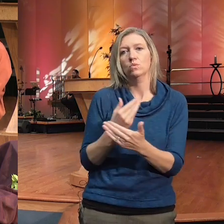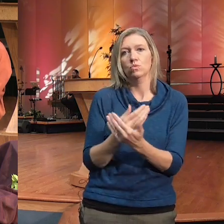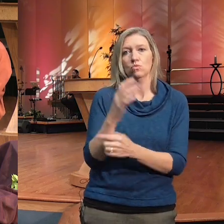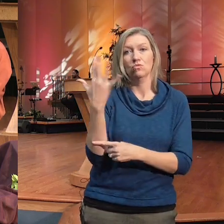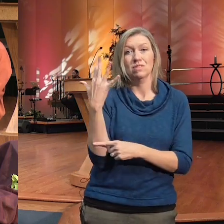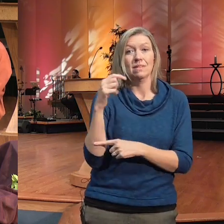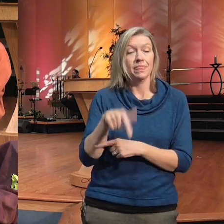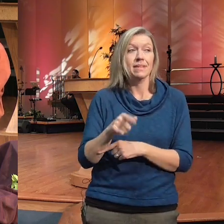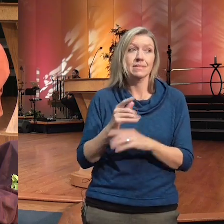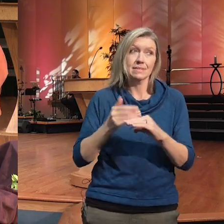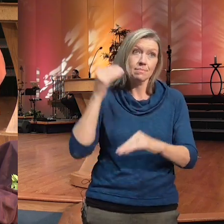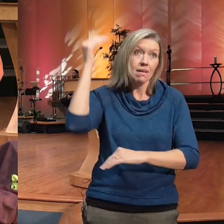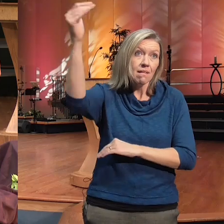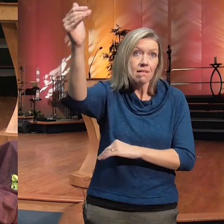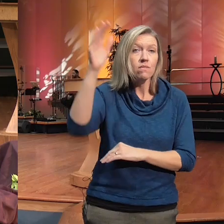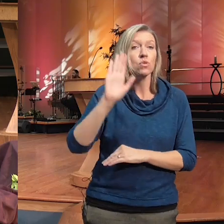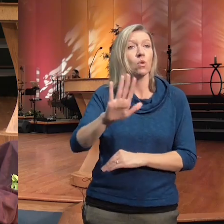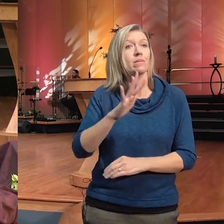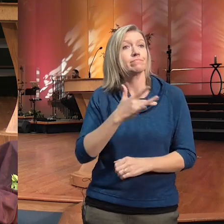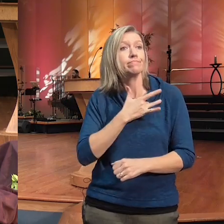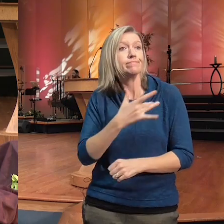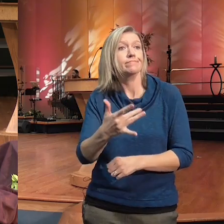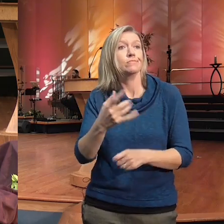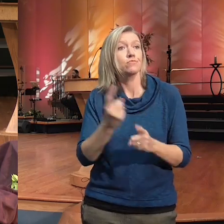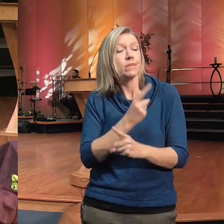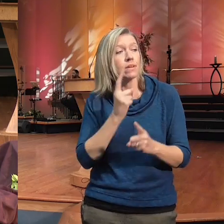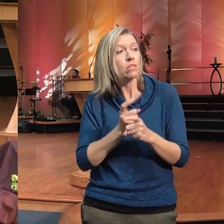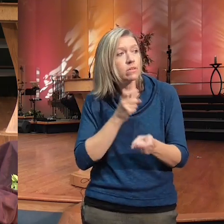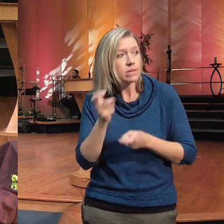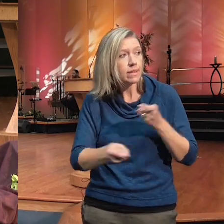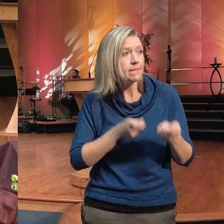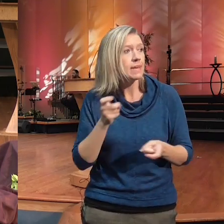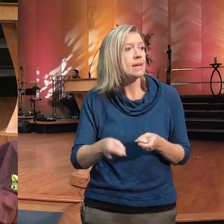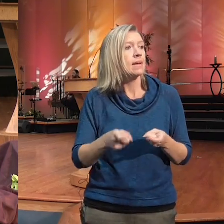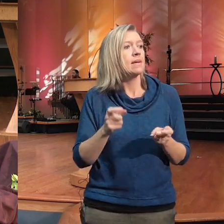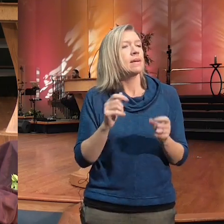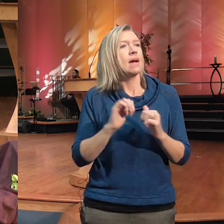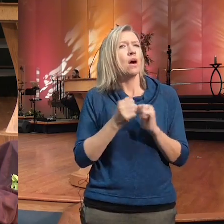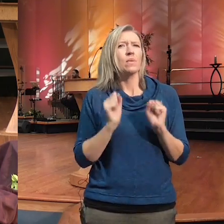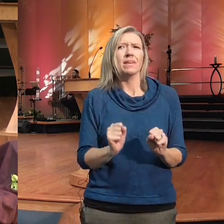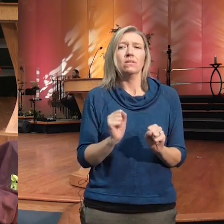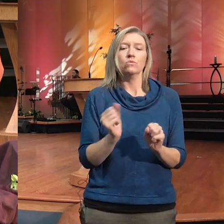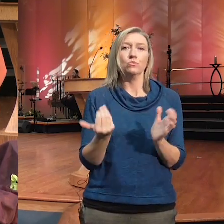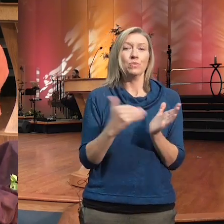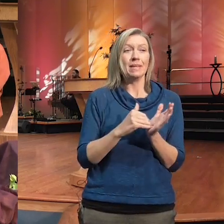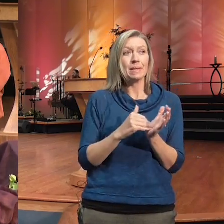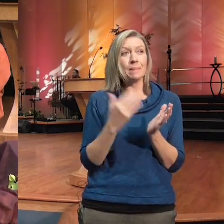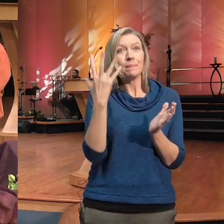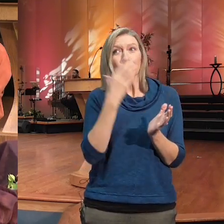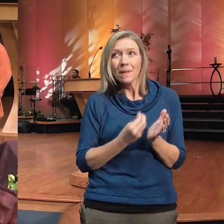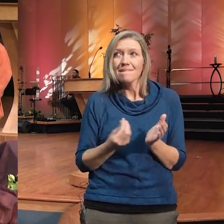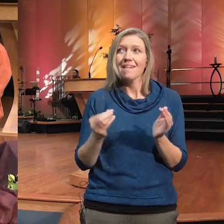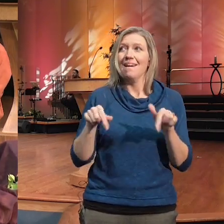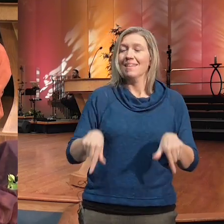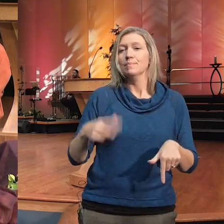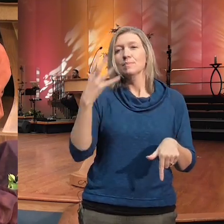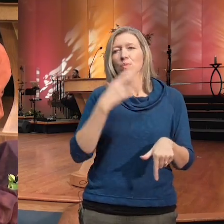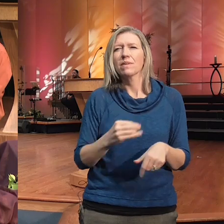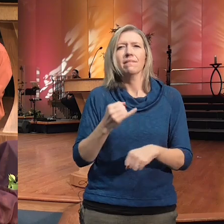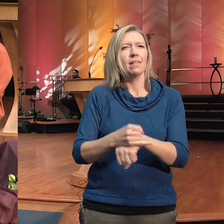a way that we can re re beautify our community our beautiful grounds together and so Josh and